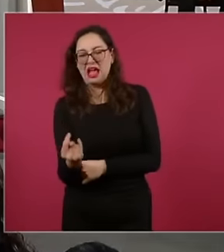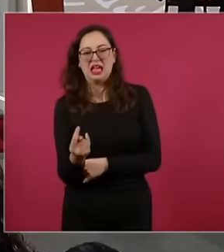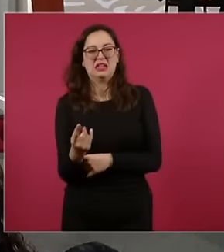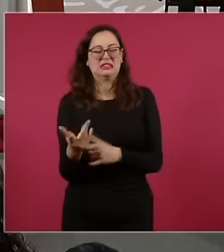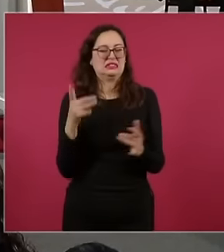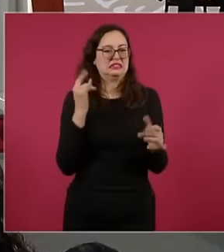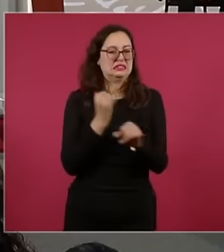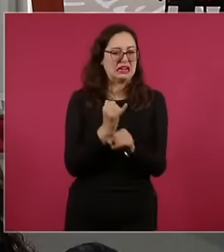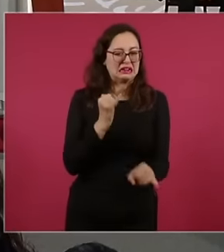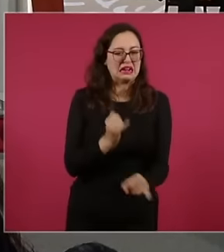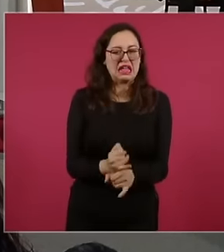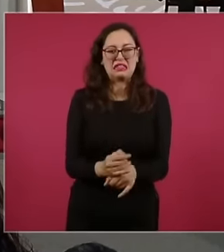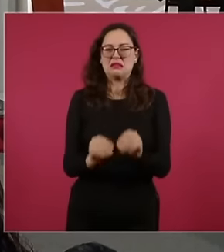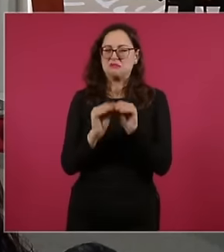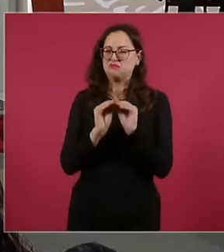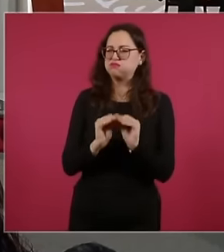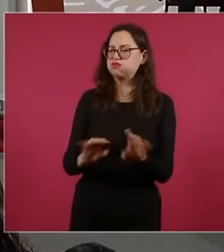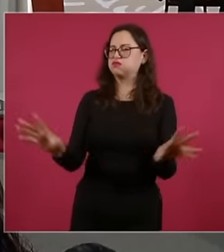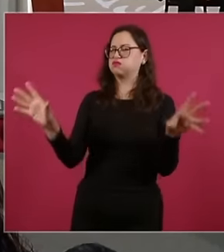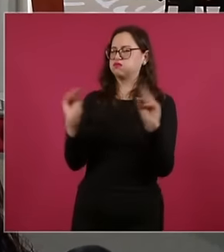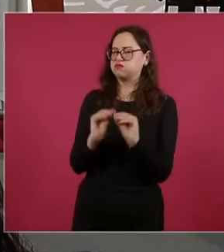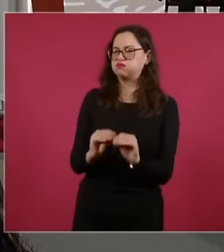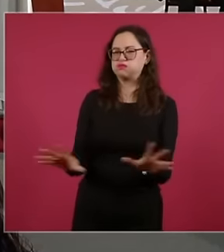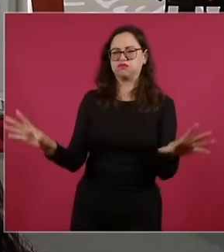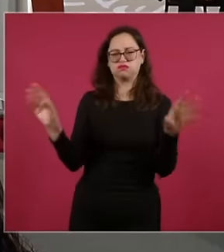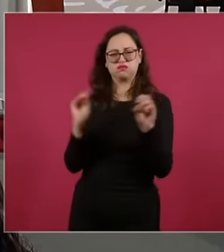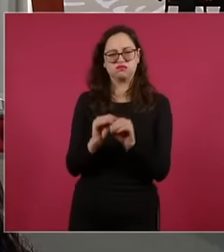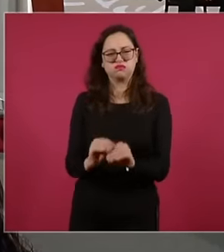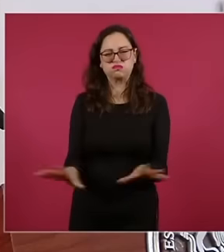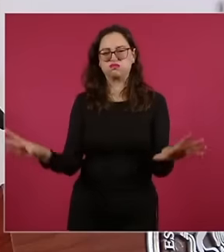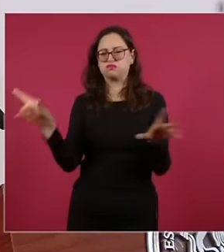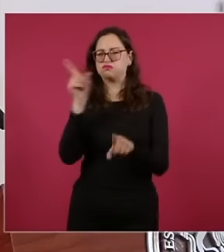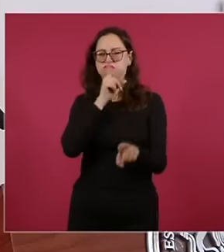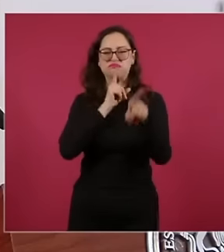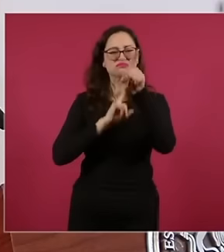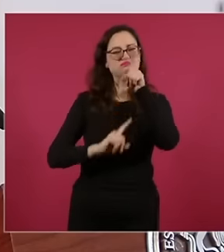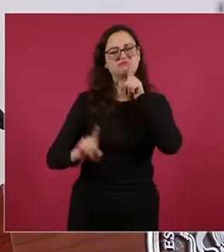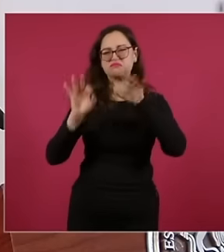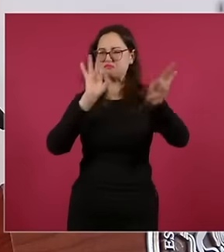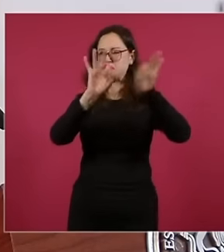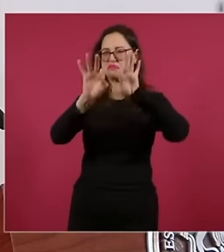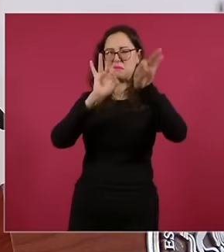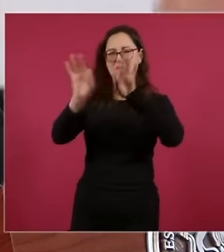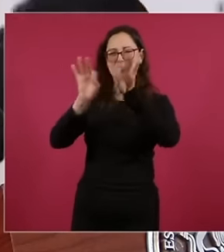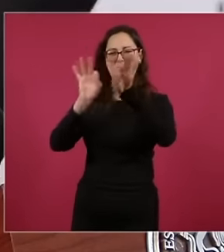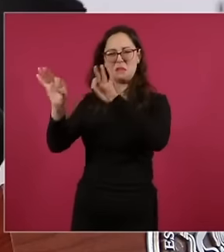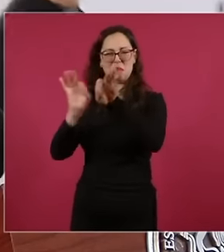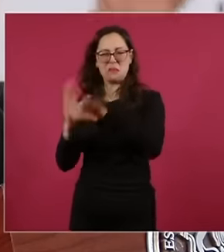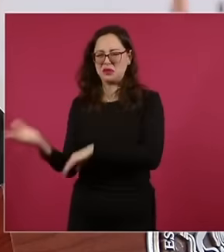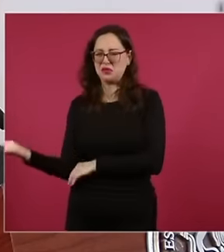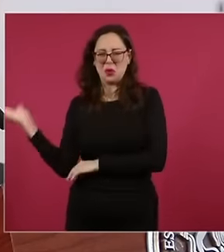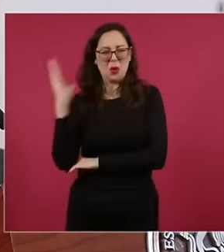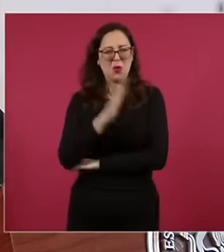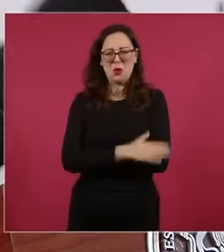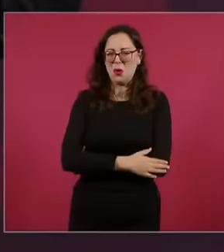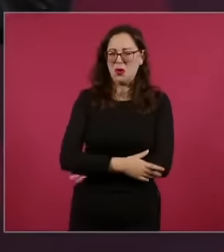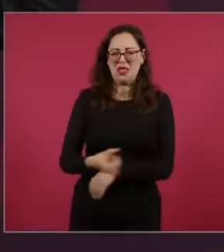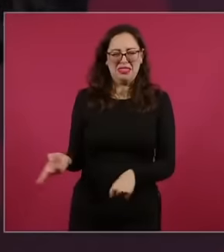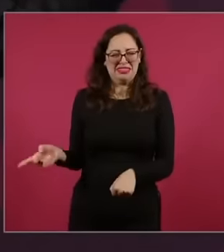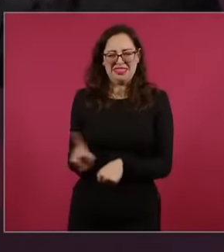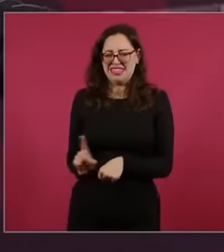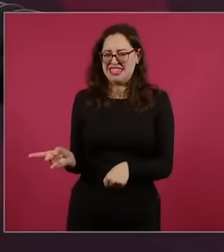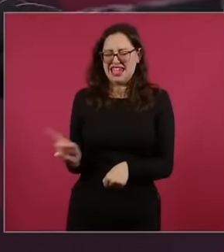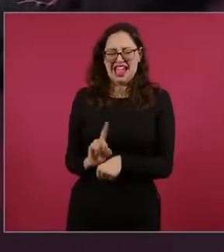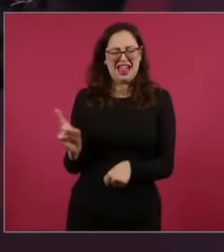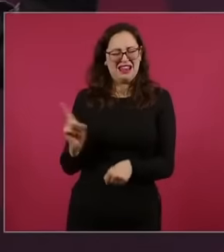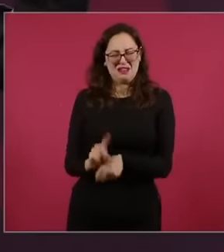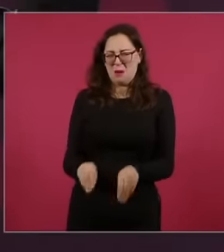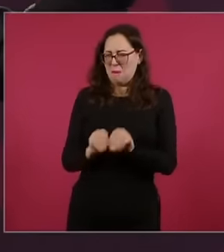social networks it really is a